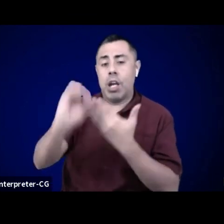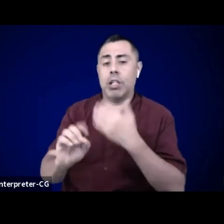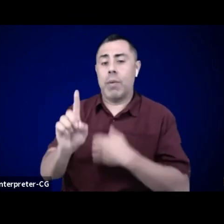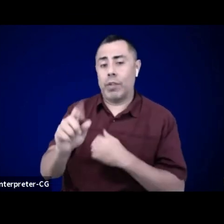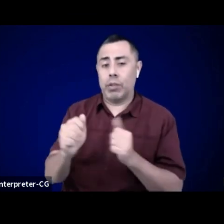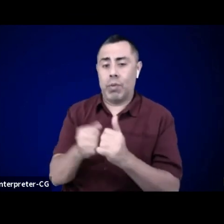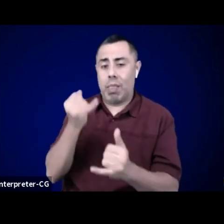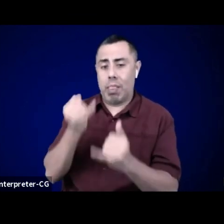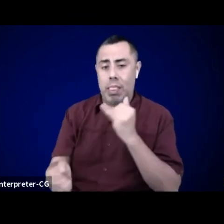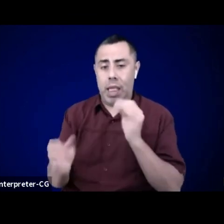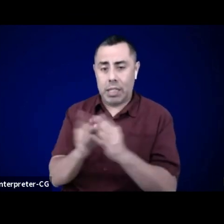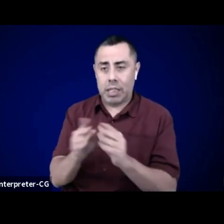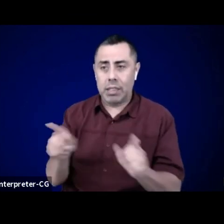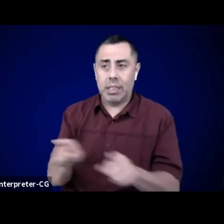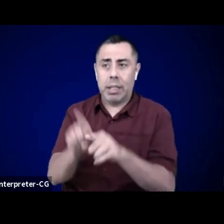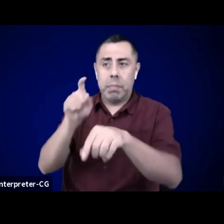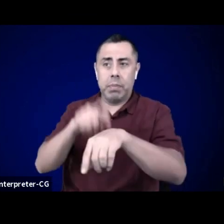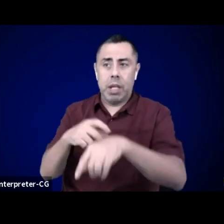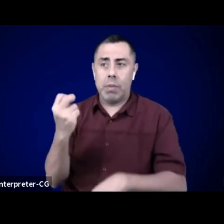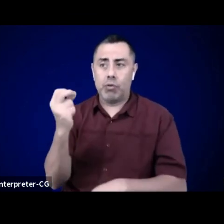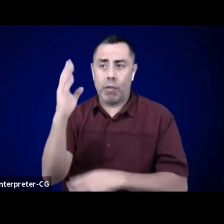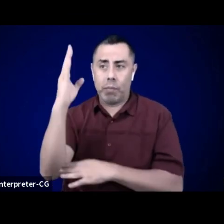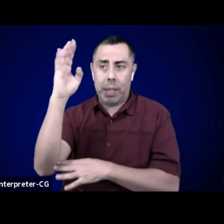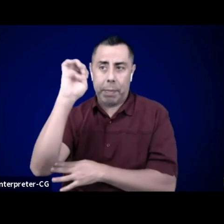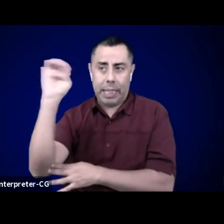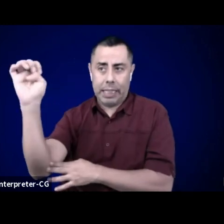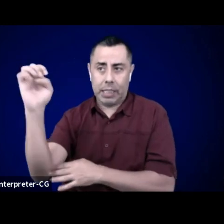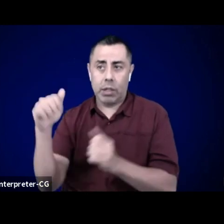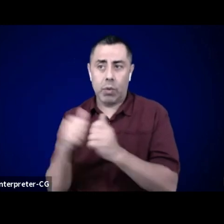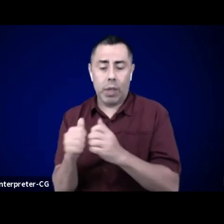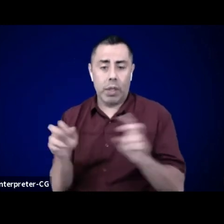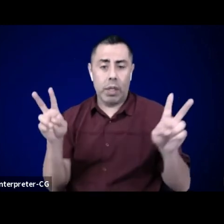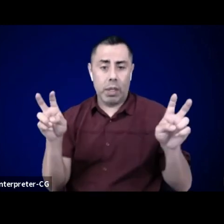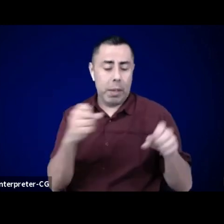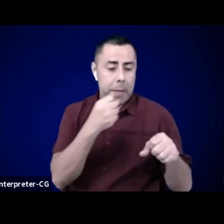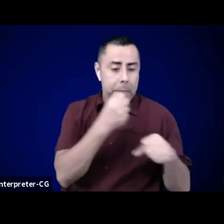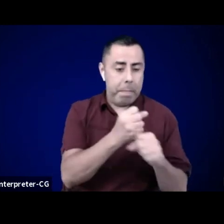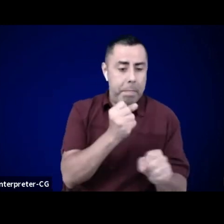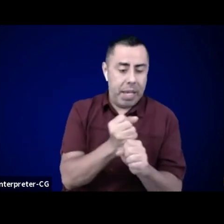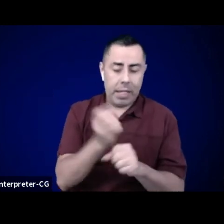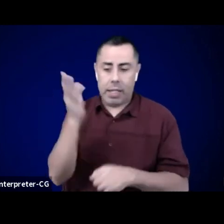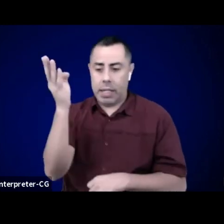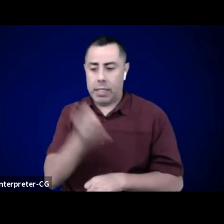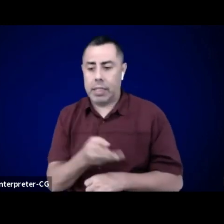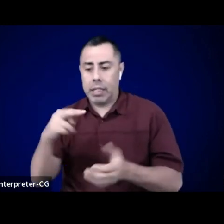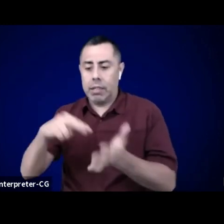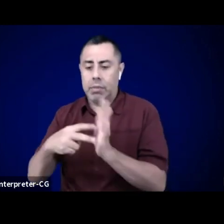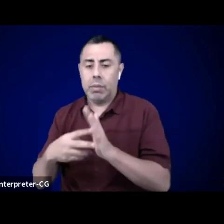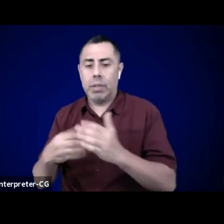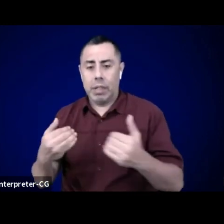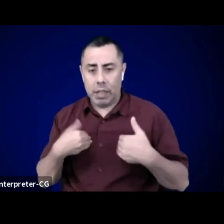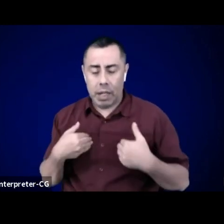the Indianisms, understanding our- how colonization still affects us today,